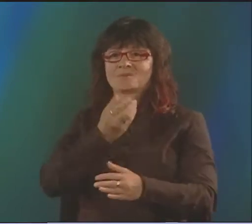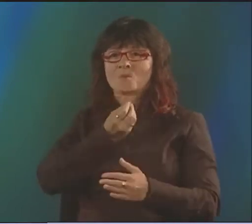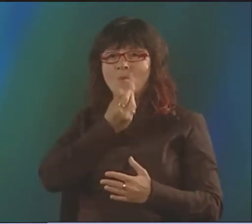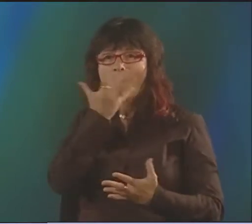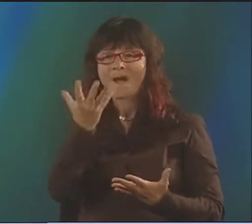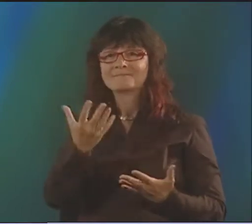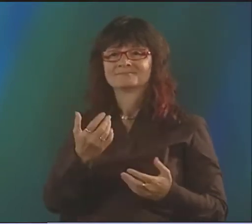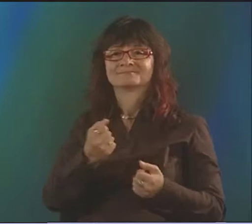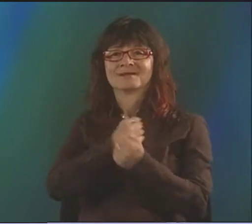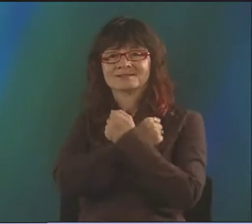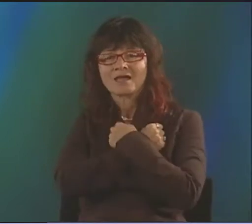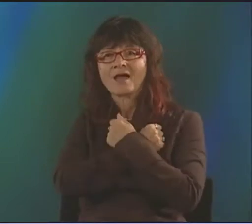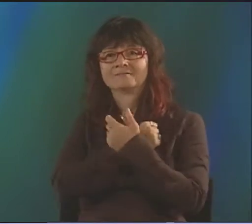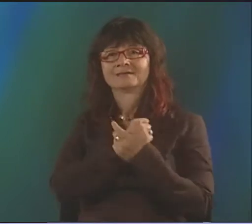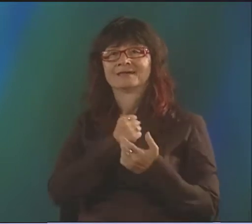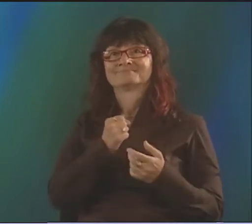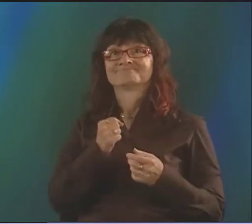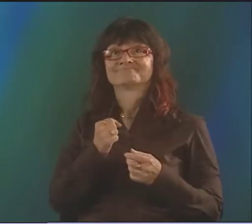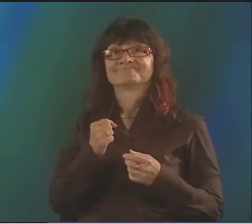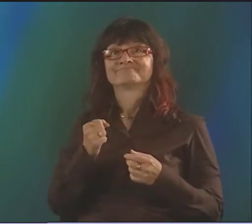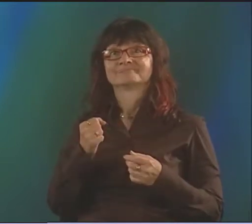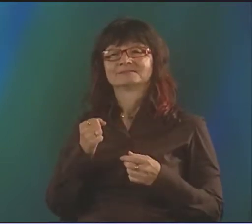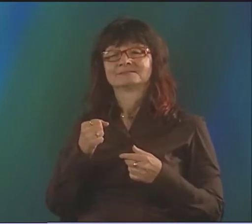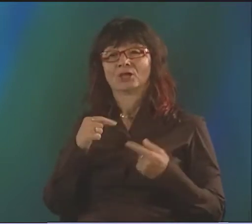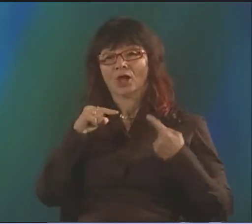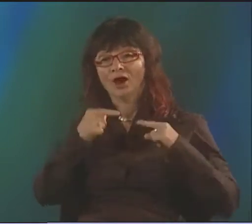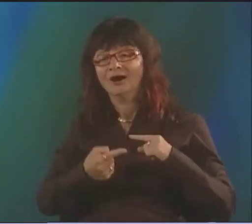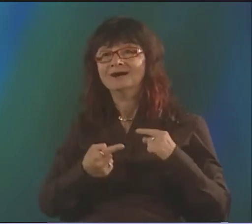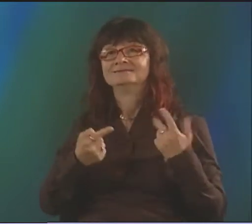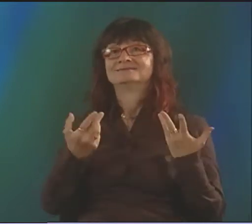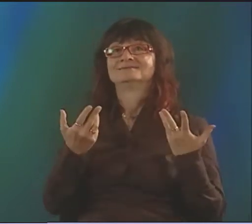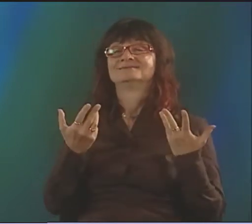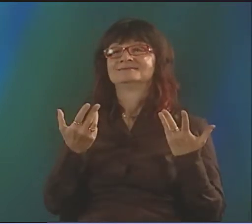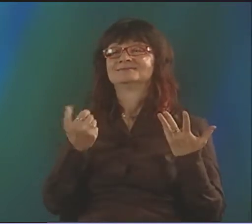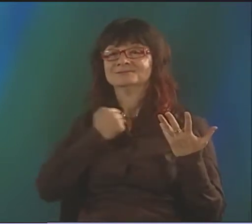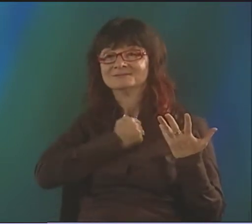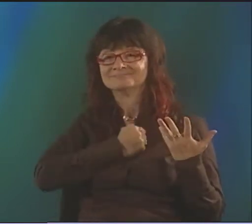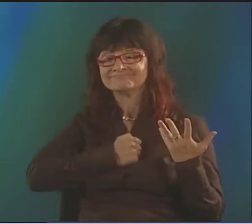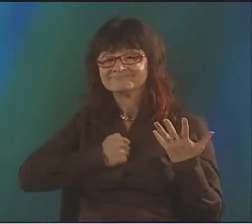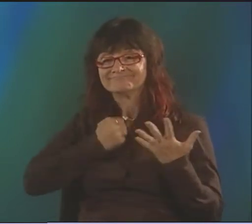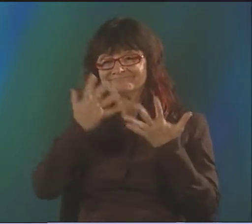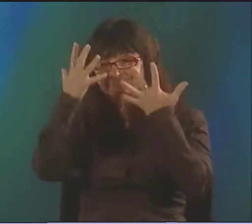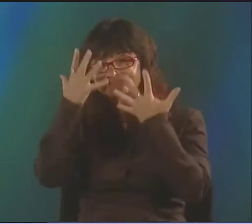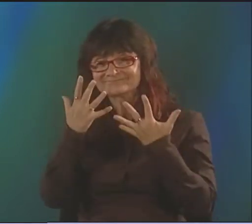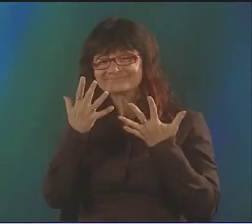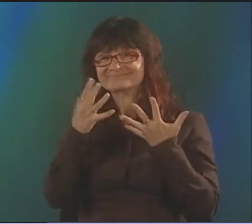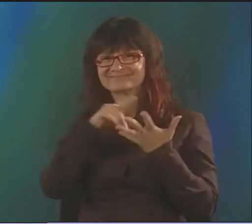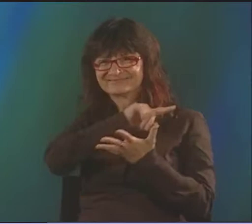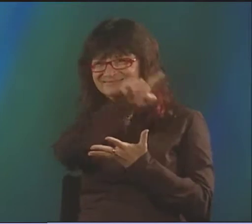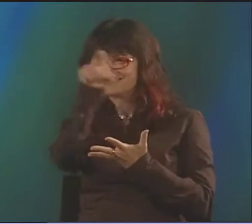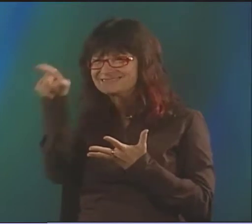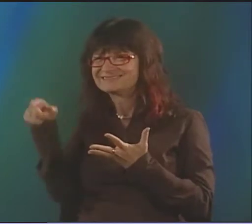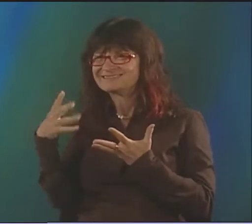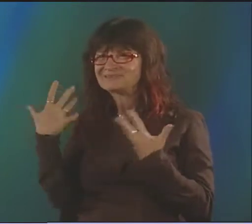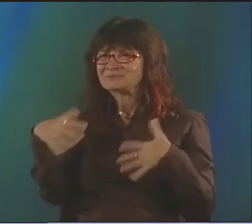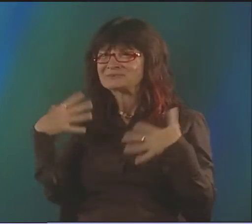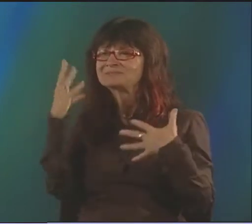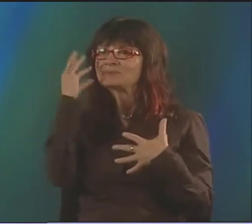SO I FEEL THE EXPERIENCE IS THE INSPIRING PART OF BEING PART OF A PERFORMANCE AND WATCHING IT.